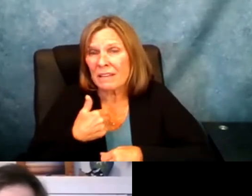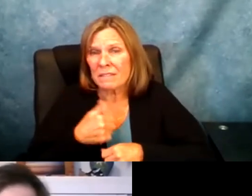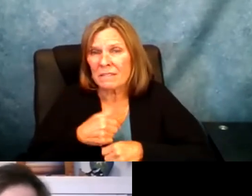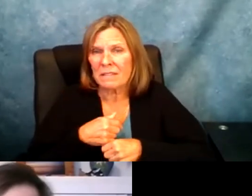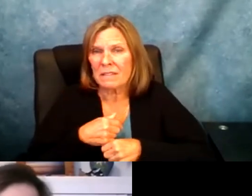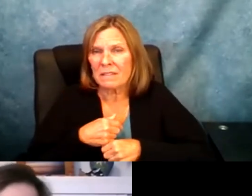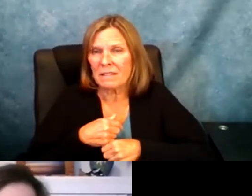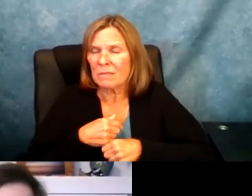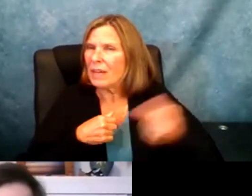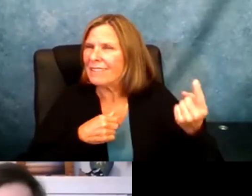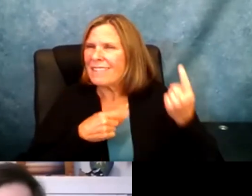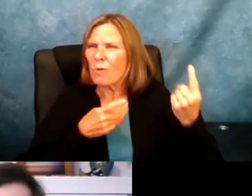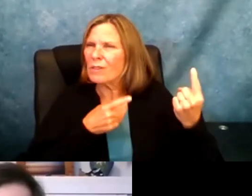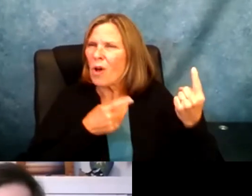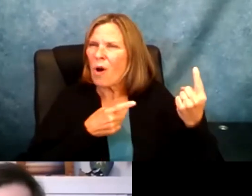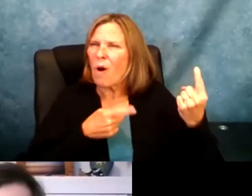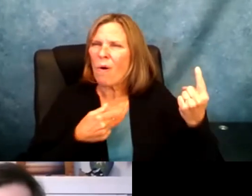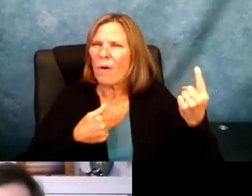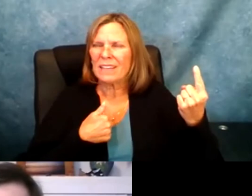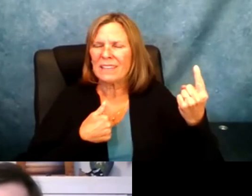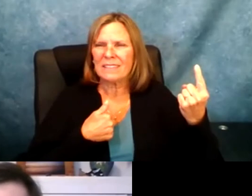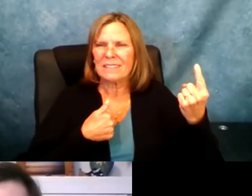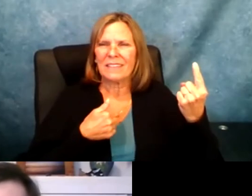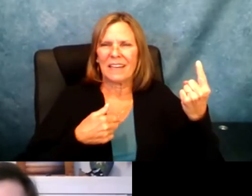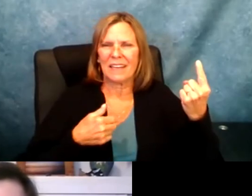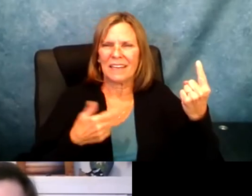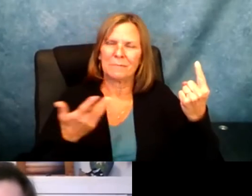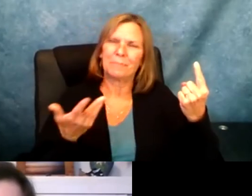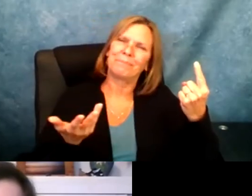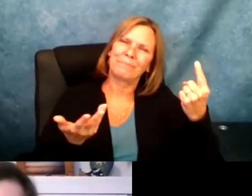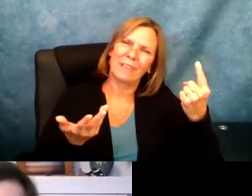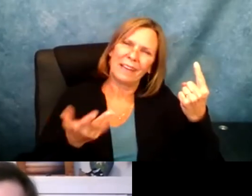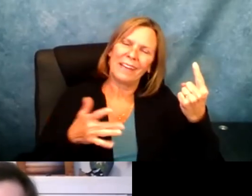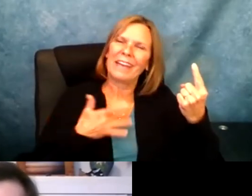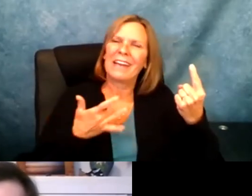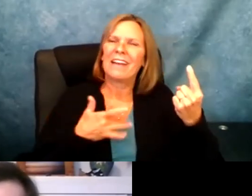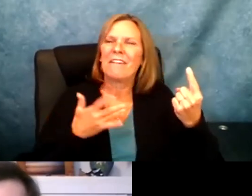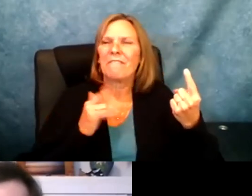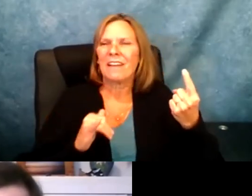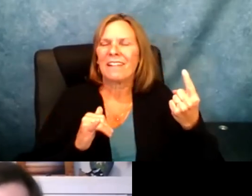pretty solid back group and network to help out. There was always